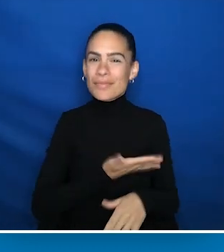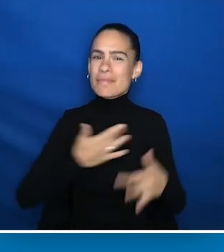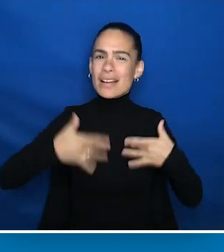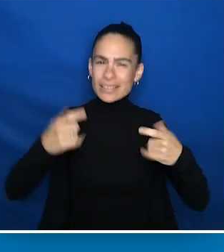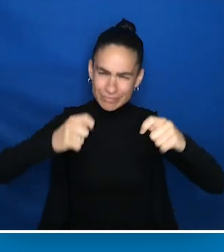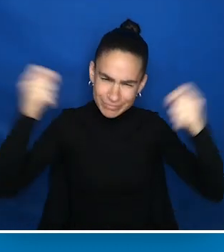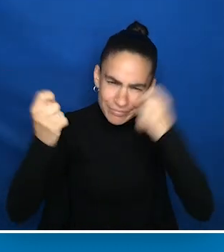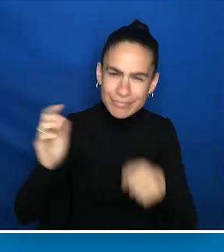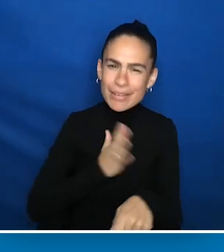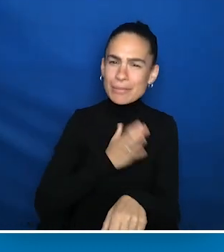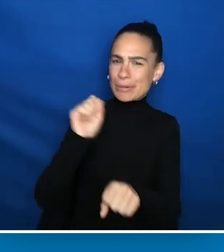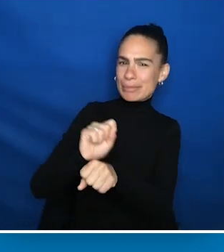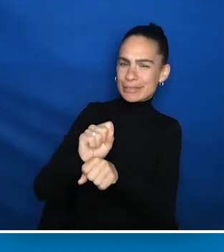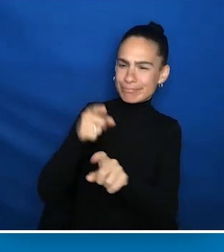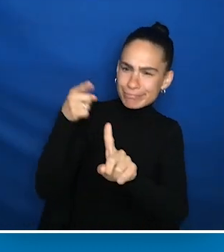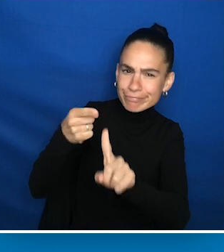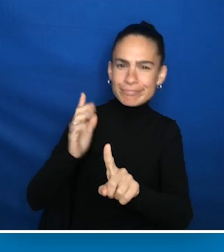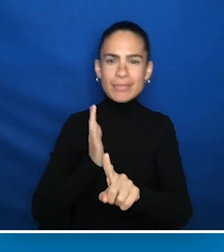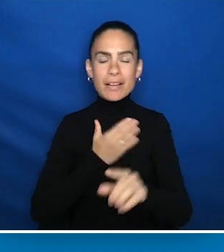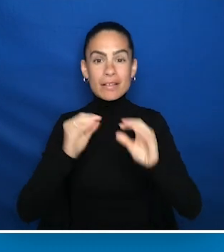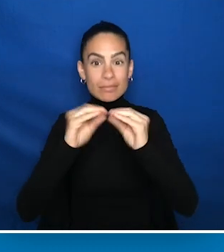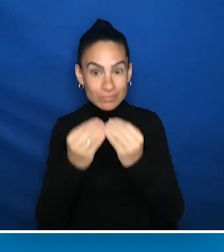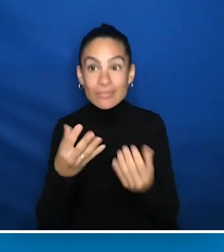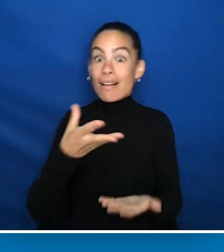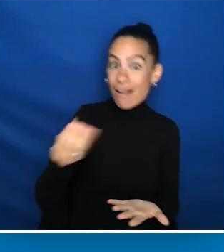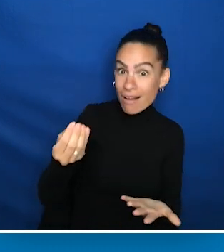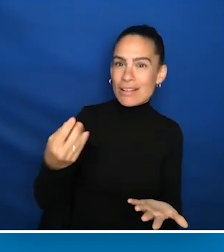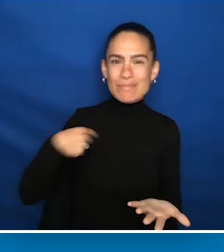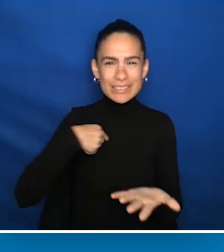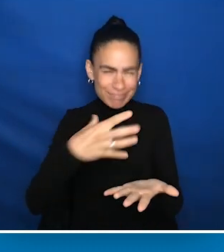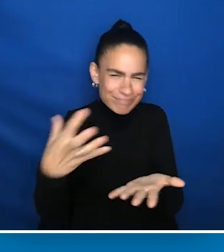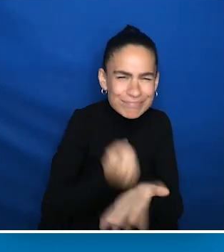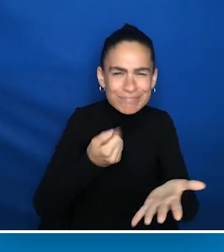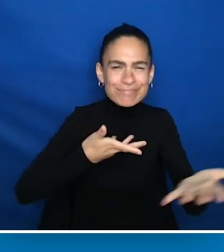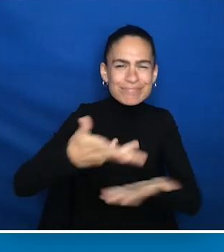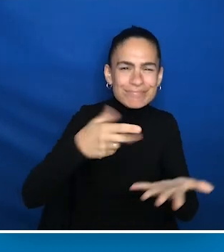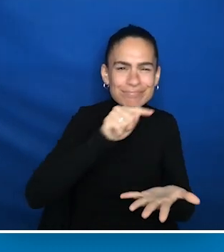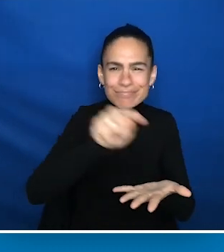Our gala celebrates our efforts within our organization, as well as provides us with the opportunity